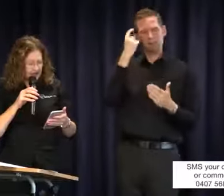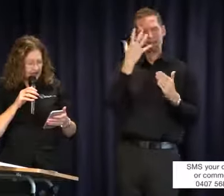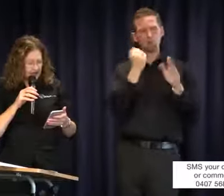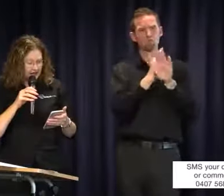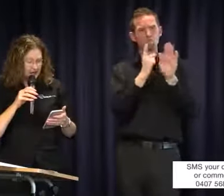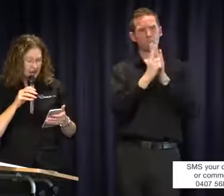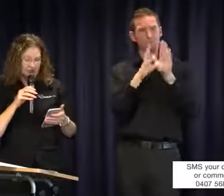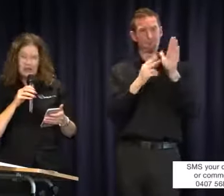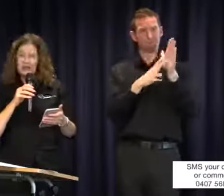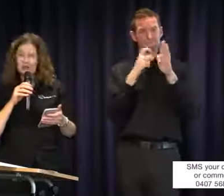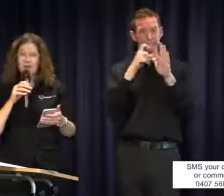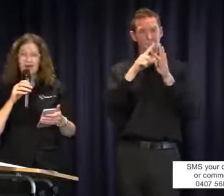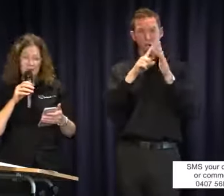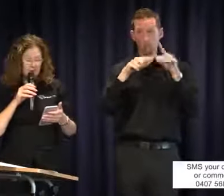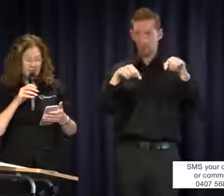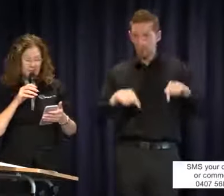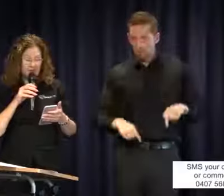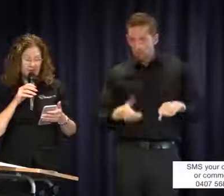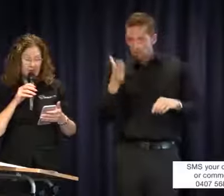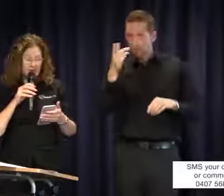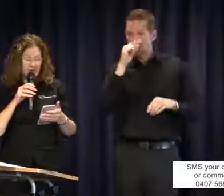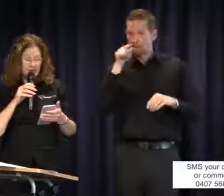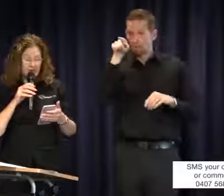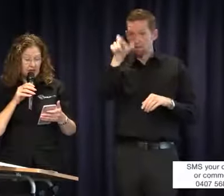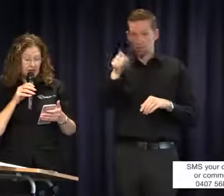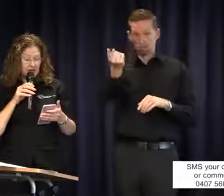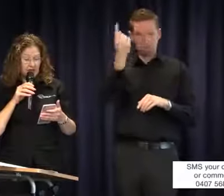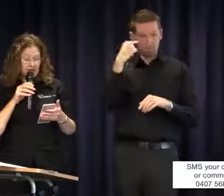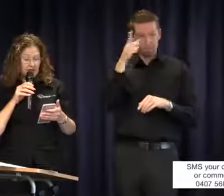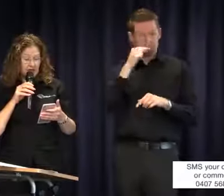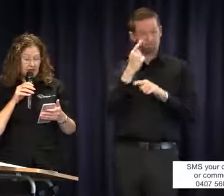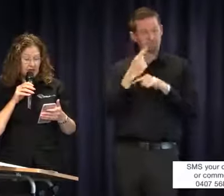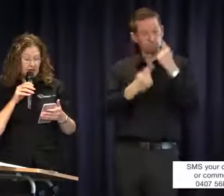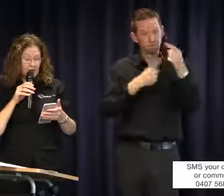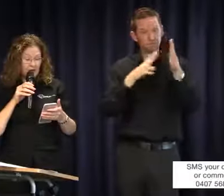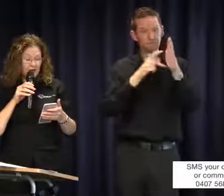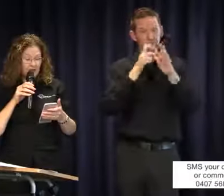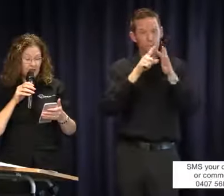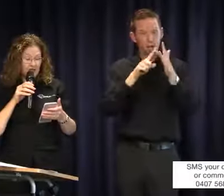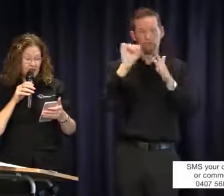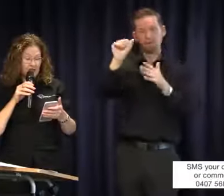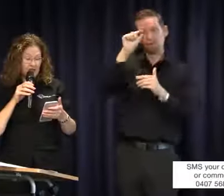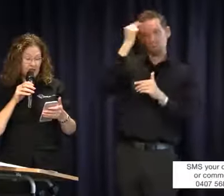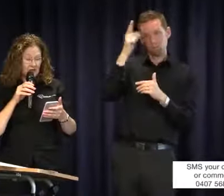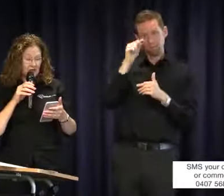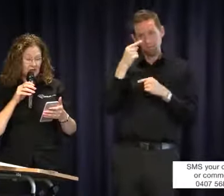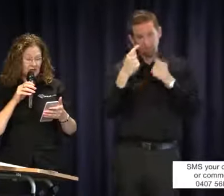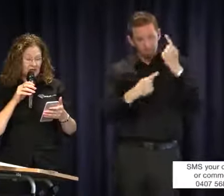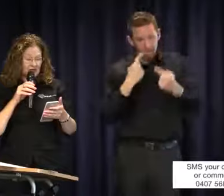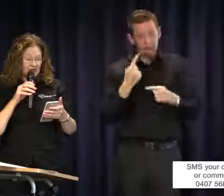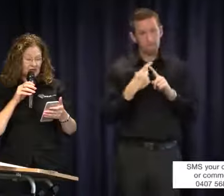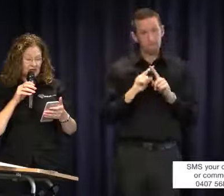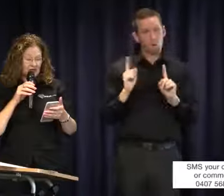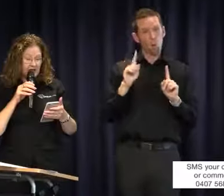VDEI here. Can she outline VDEI and their key purposes and what takeaways will VDEI